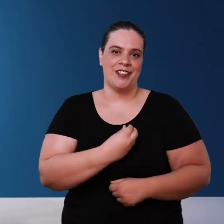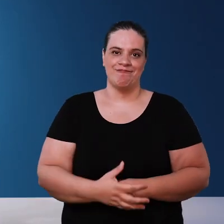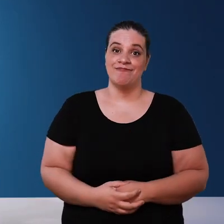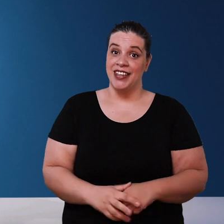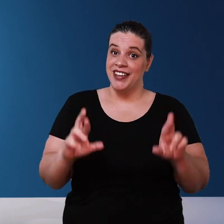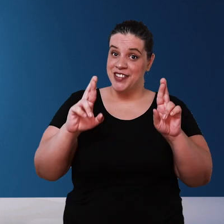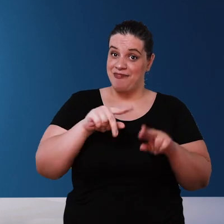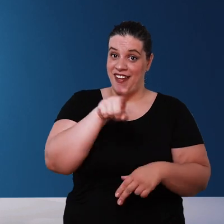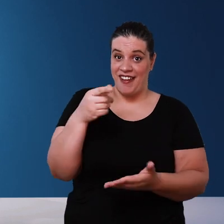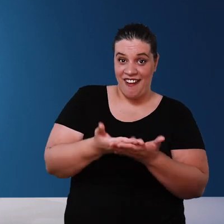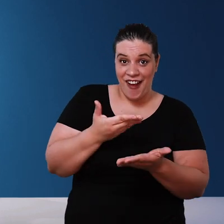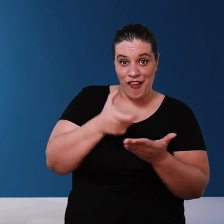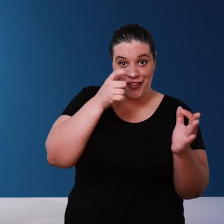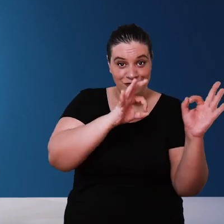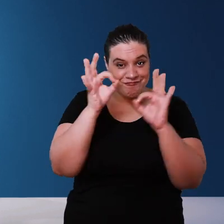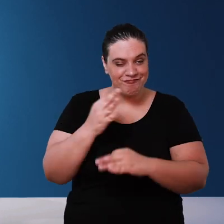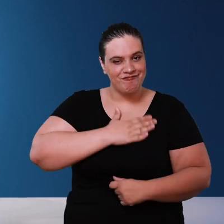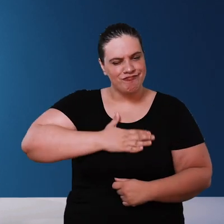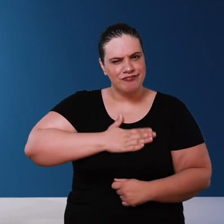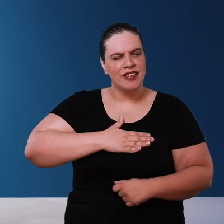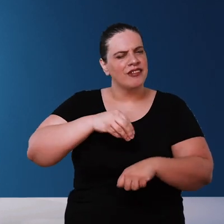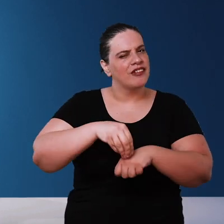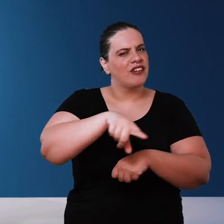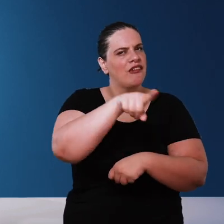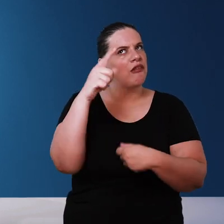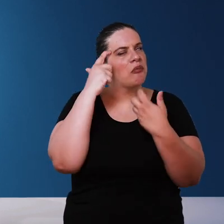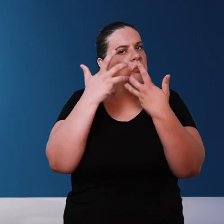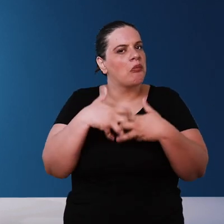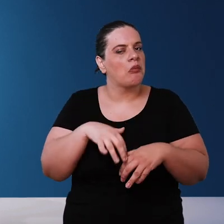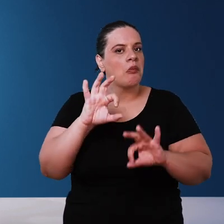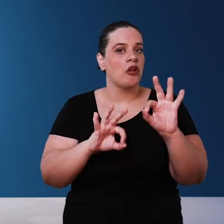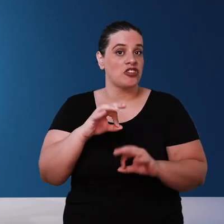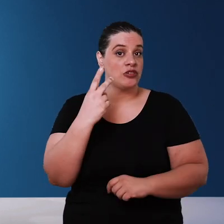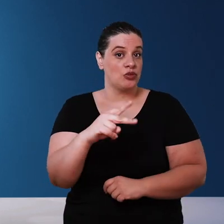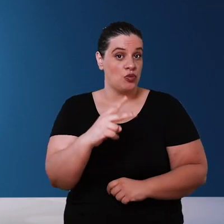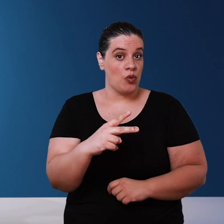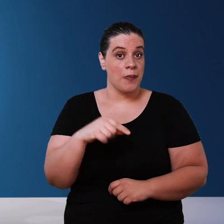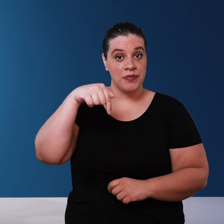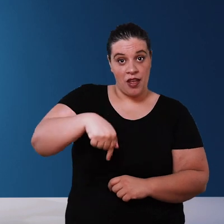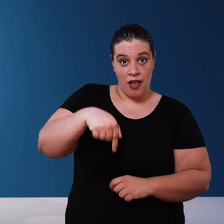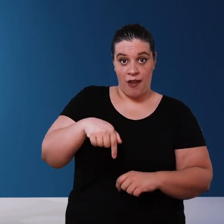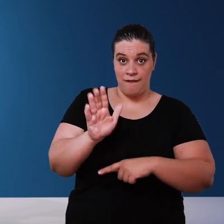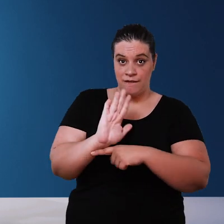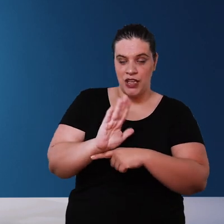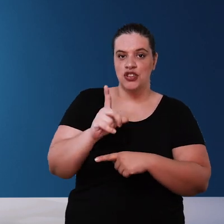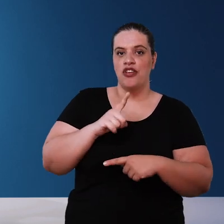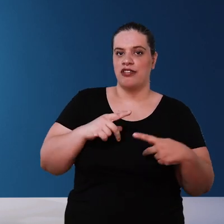you enjoyed the class and that it helps you to think and design your projects Remembering that in the description of the video you will find a link to the